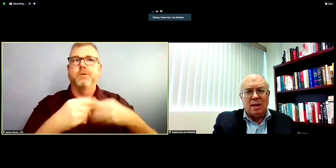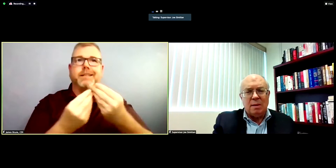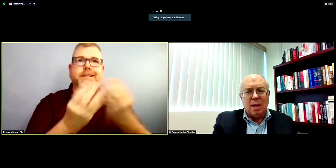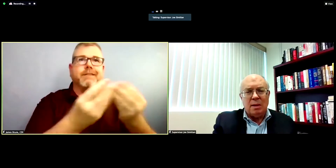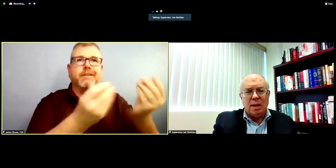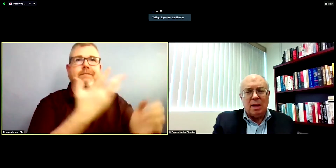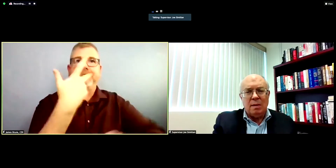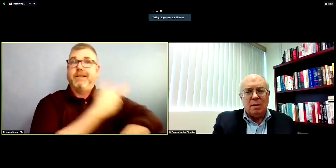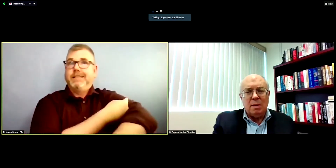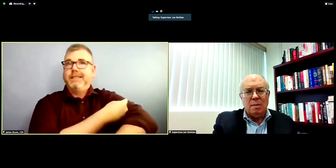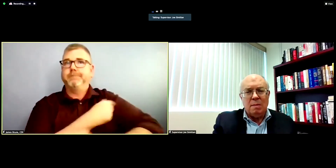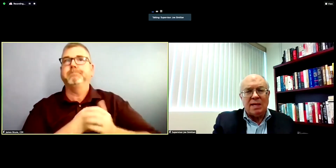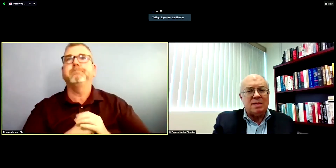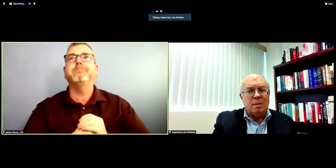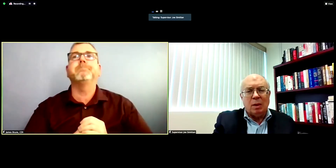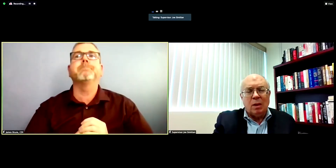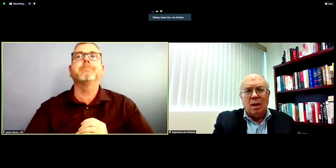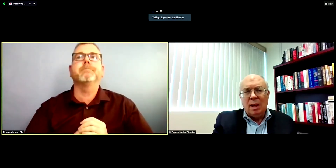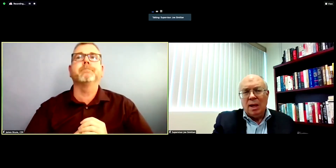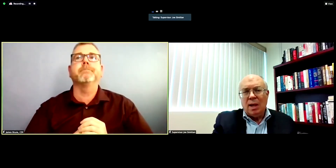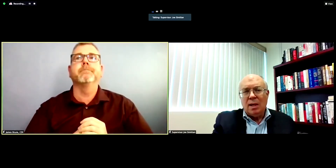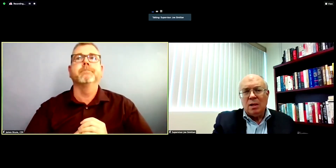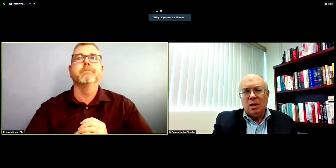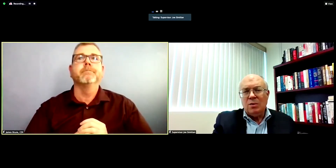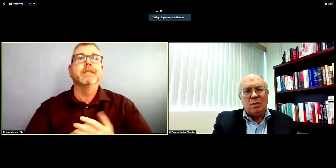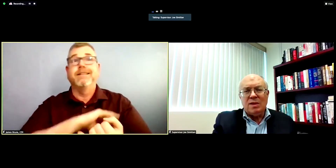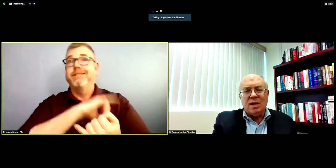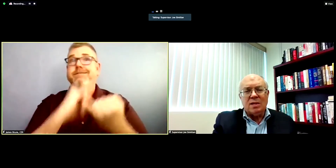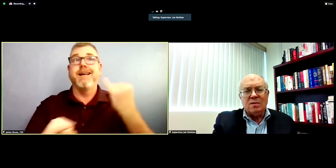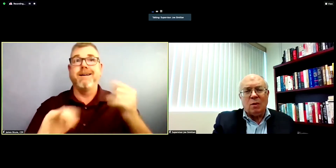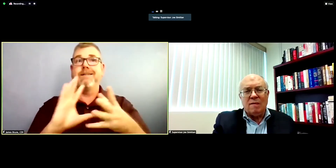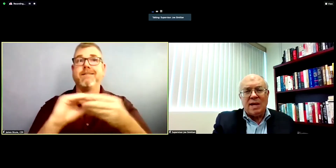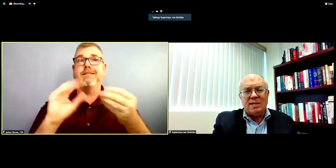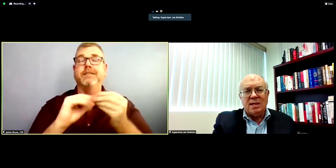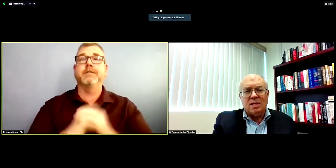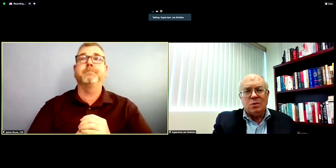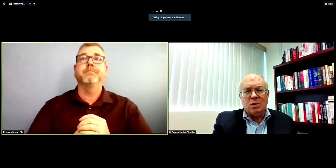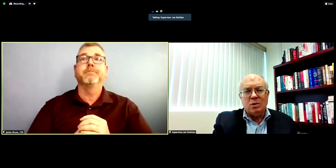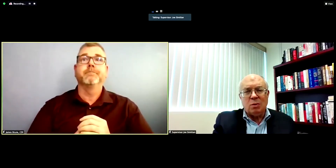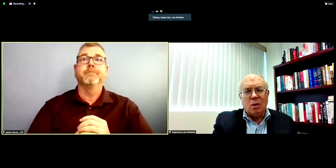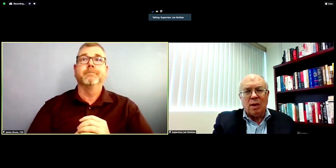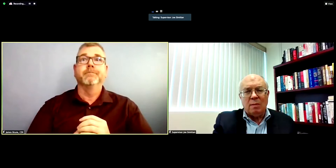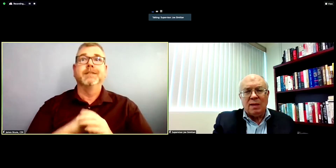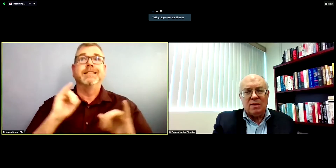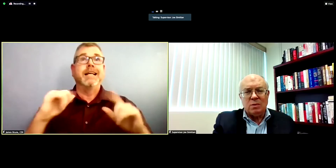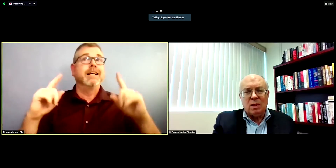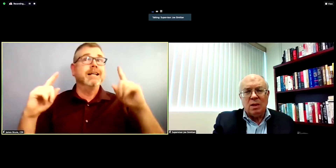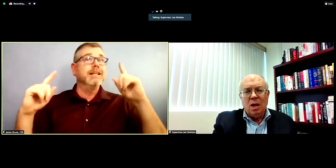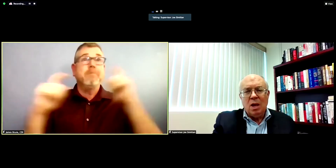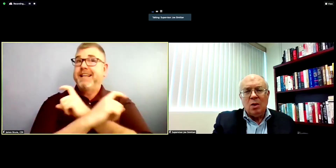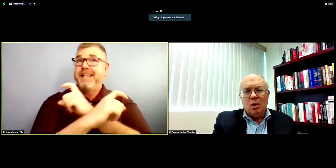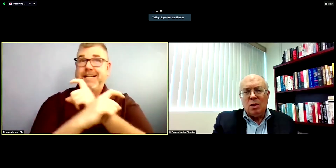and and make it simple, you need three things for a vaccine distribution program like this one,